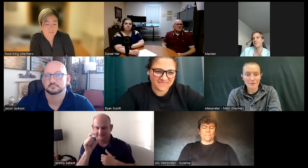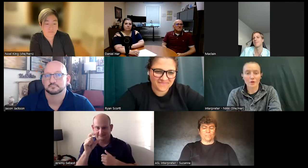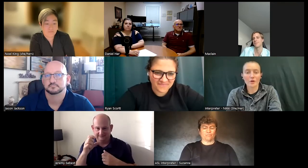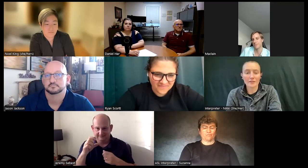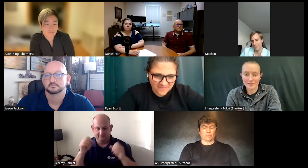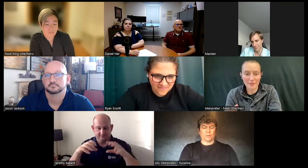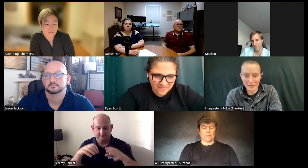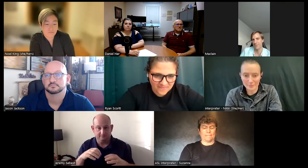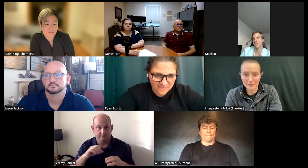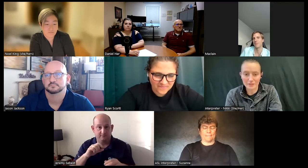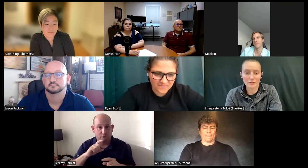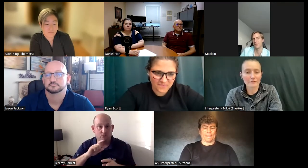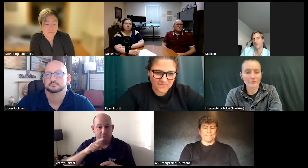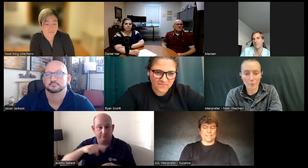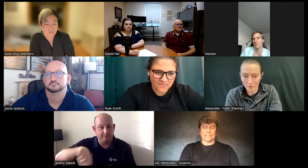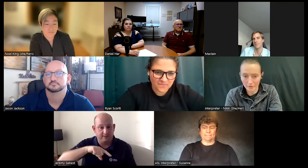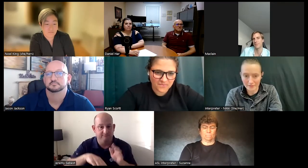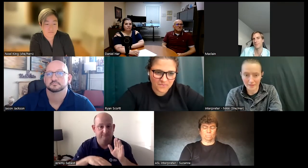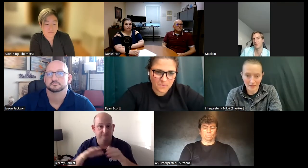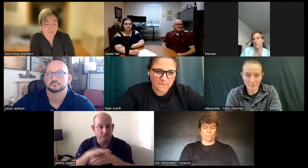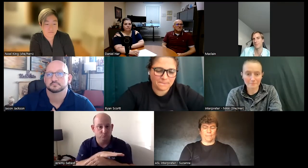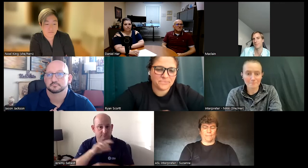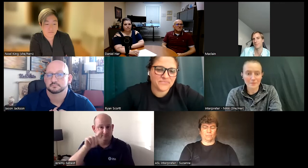you know and that's big aspects in your life important things that happen